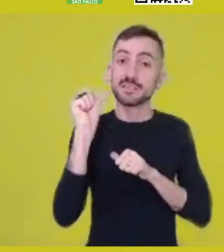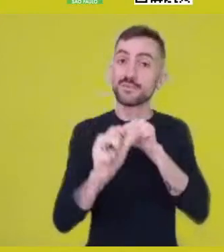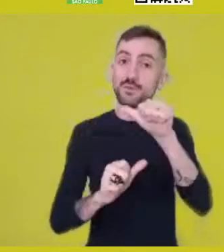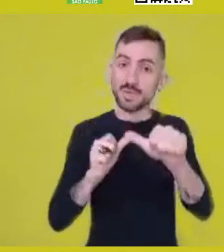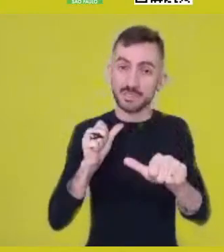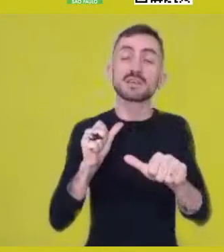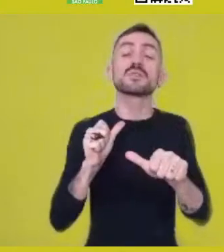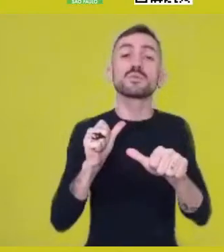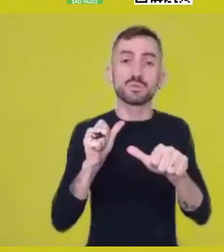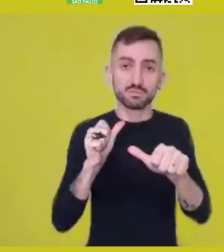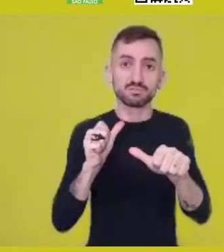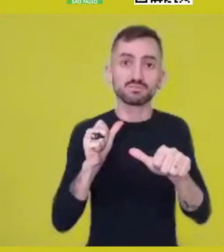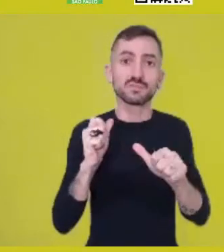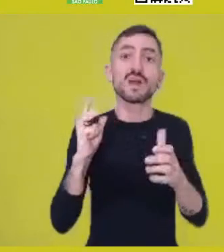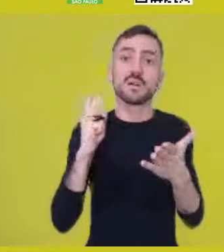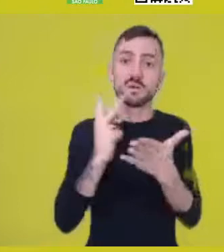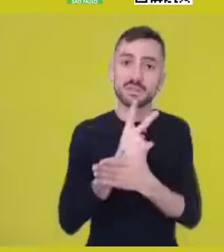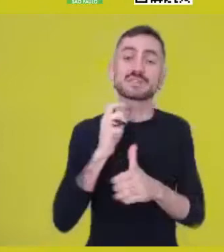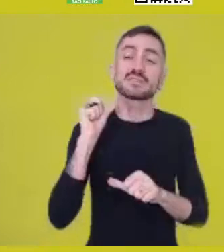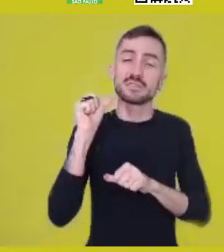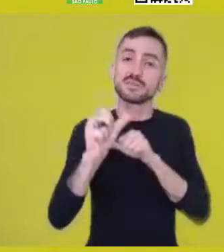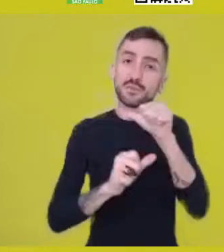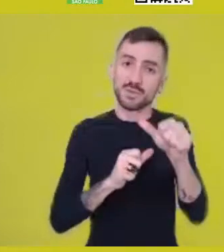around this perspective, and certainly,